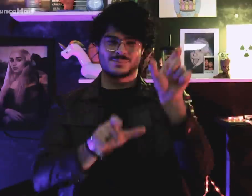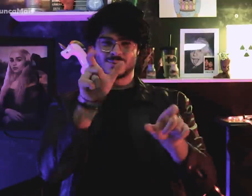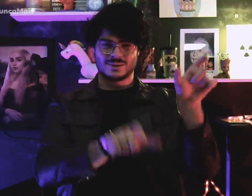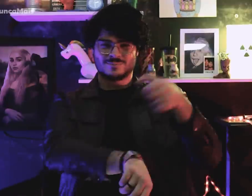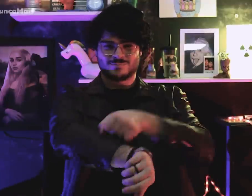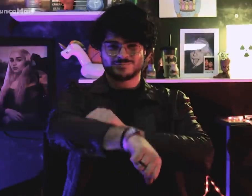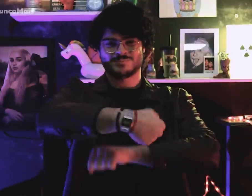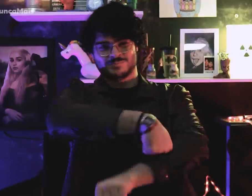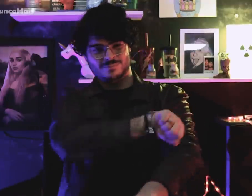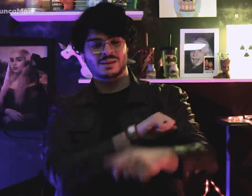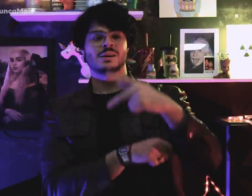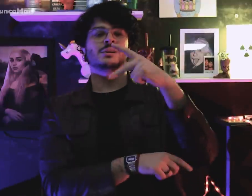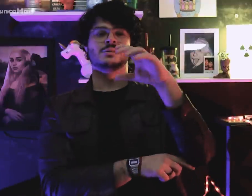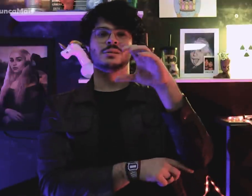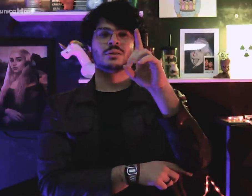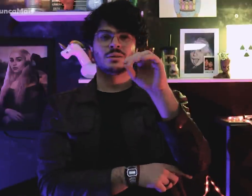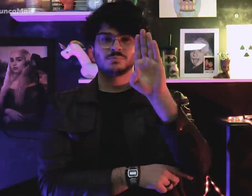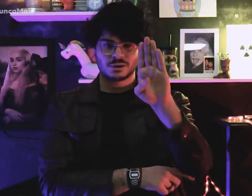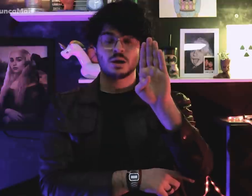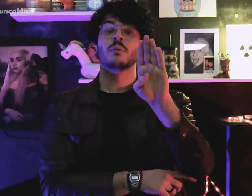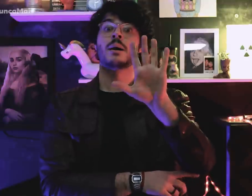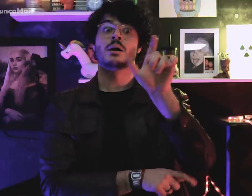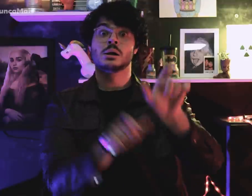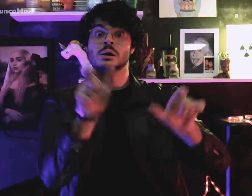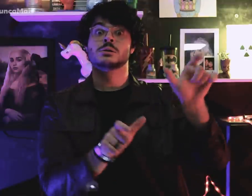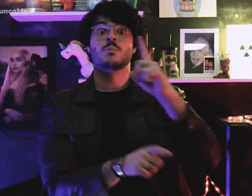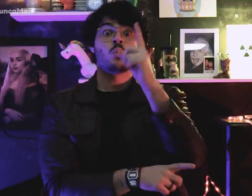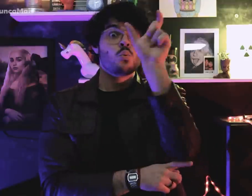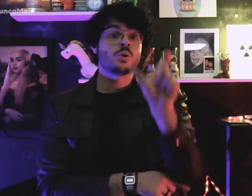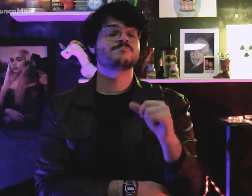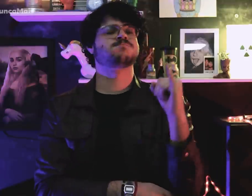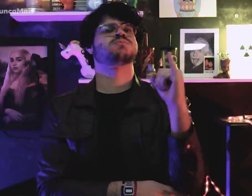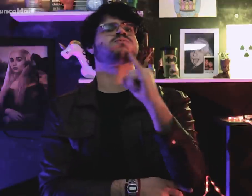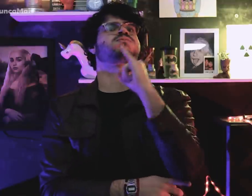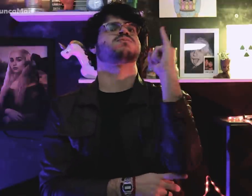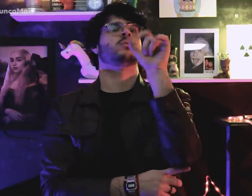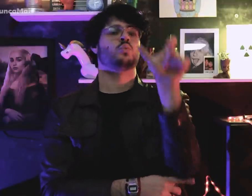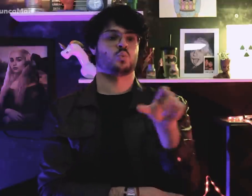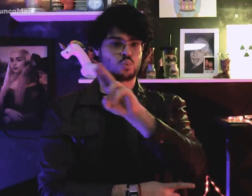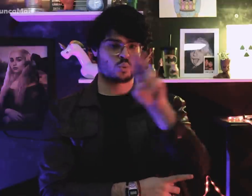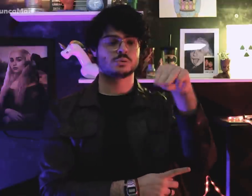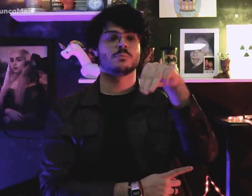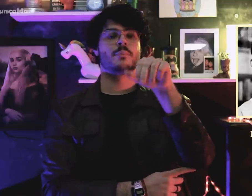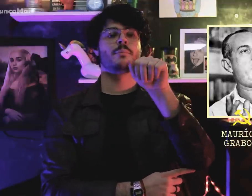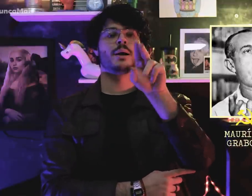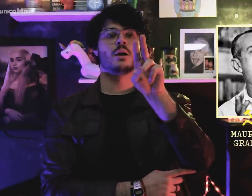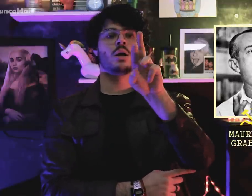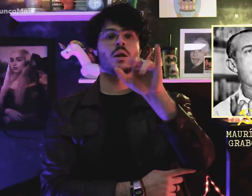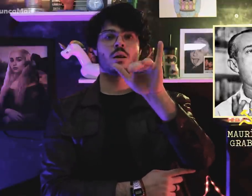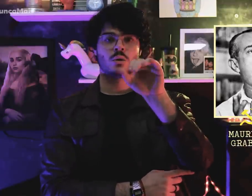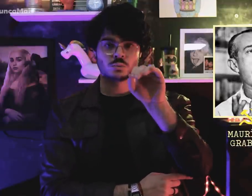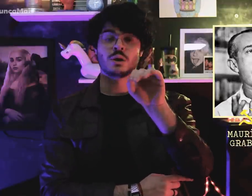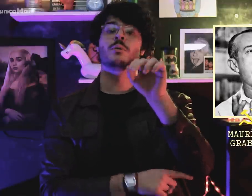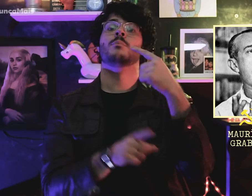Um dos guerrilheiros mais importantes do PCdoB, Maurício Grabois,